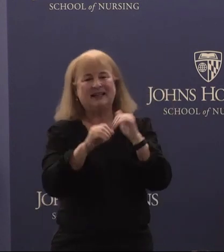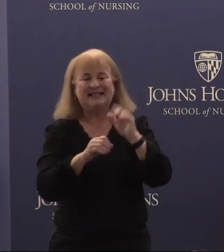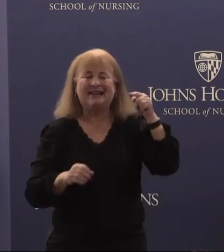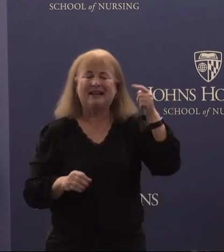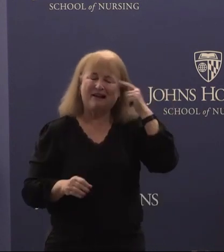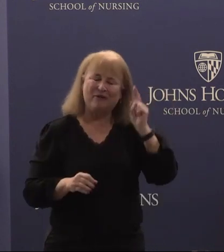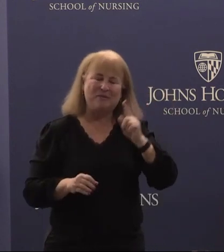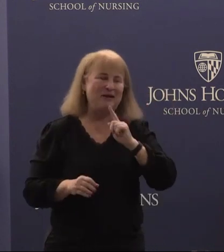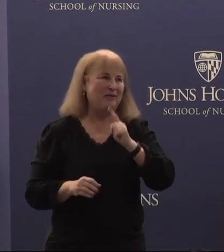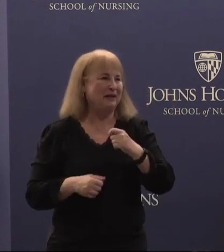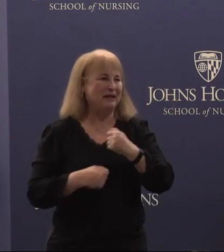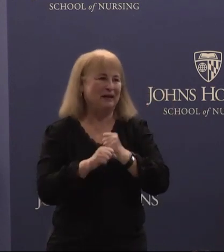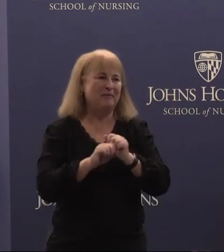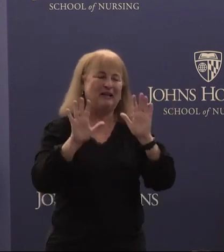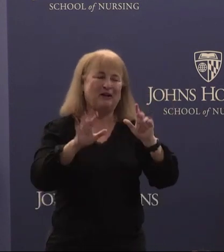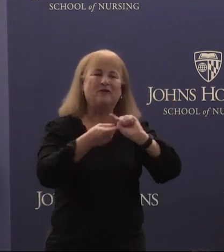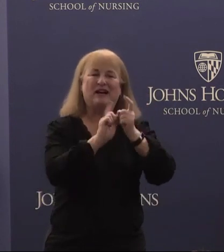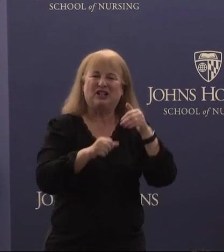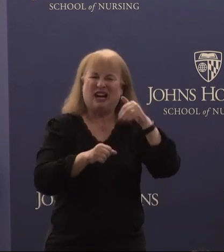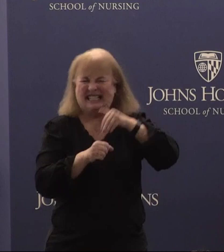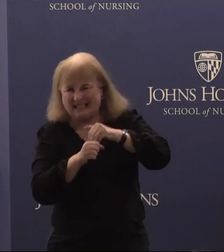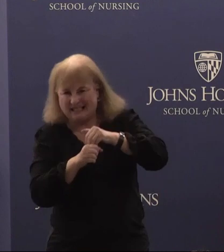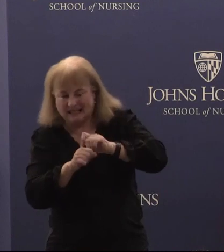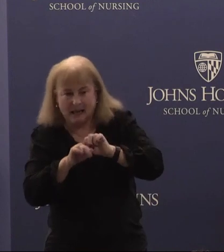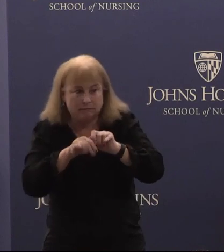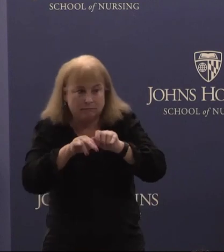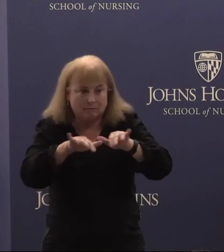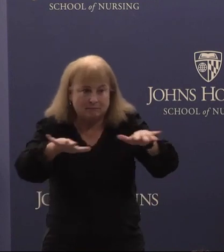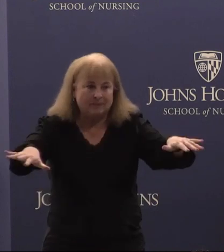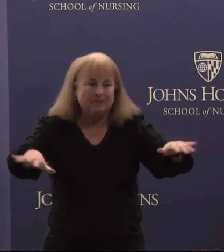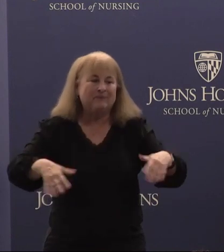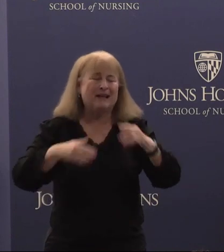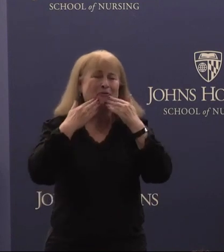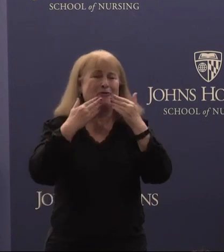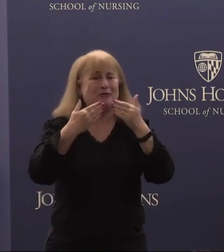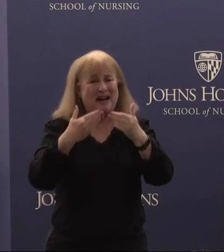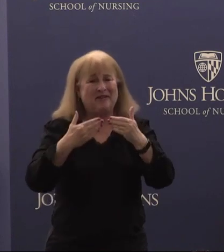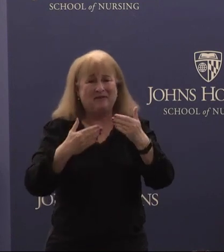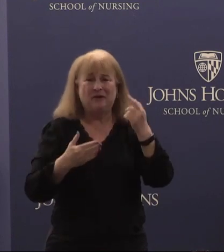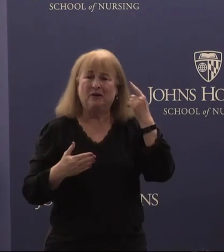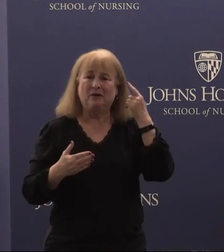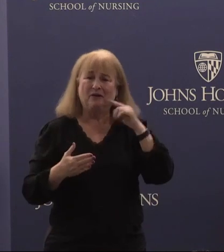really making great change from the inside out, and I am so grateful for the opportunities to